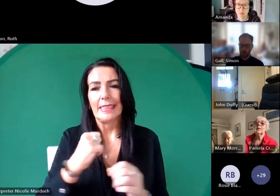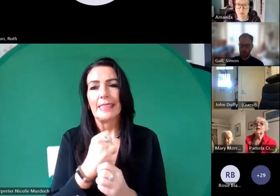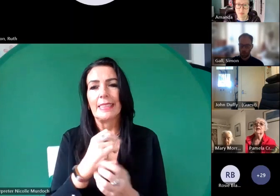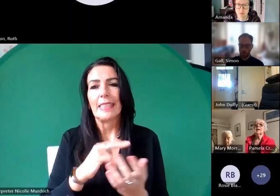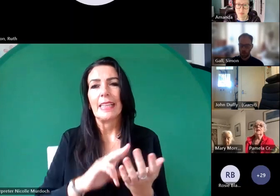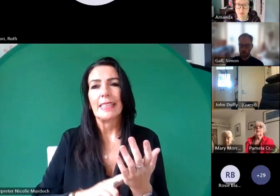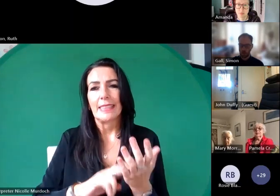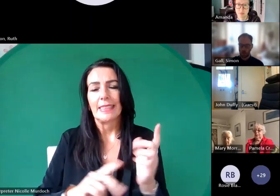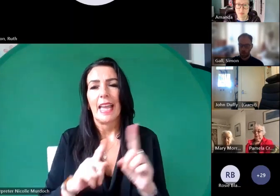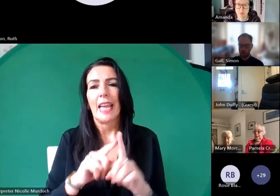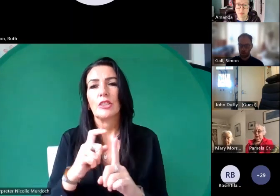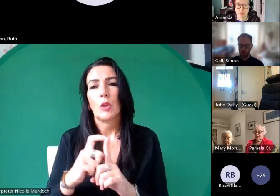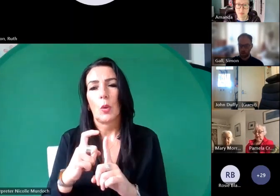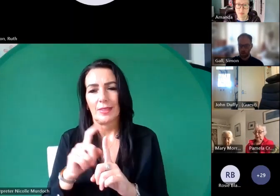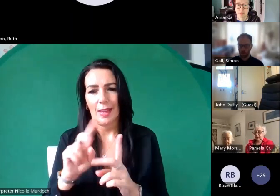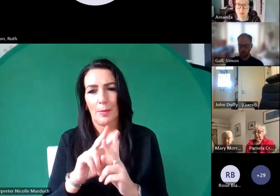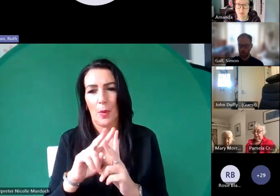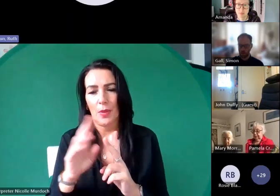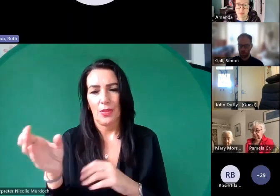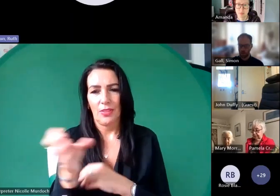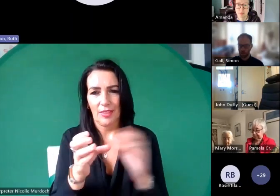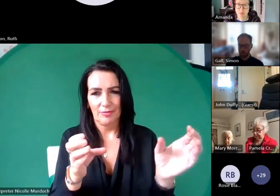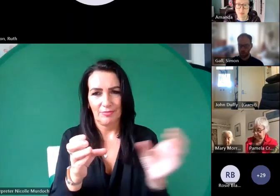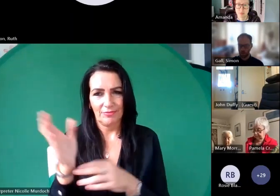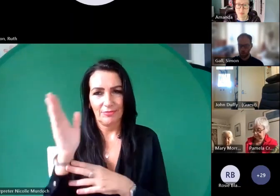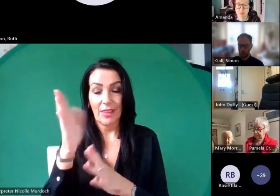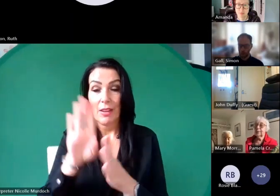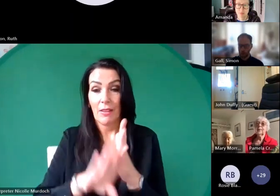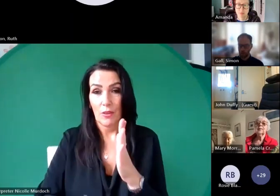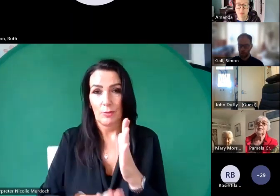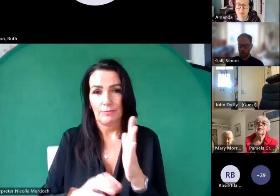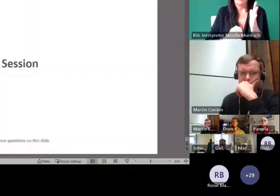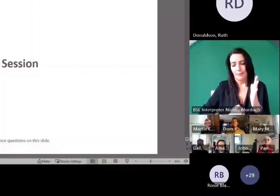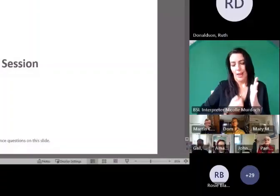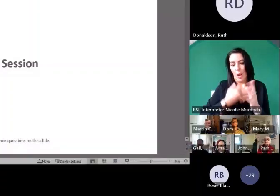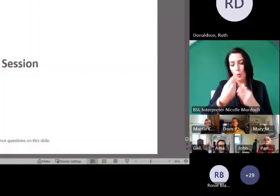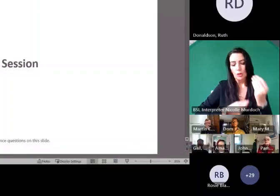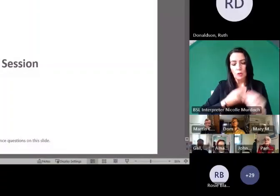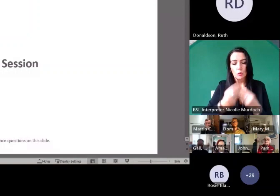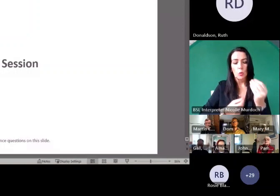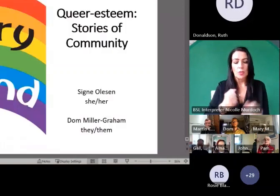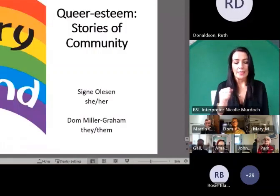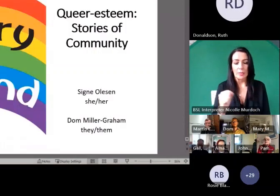wasn't sure if I was going to right um from um Our Atory Scotland and Dom is chair of Our Story